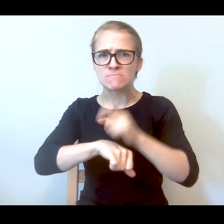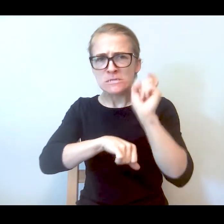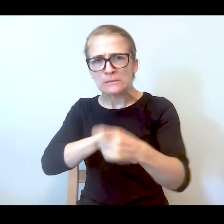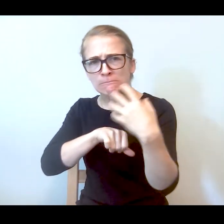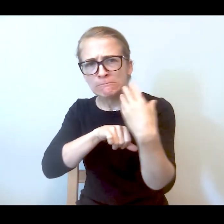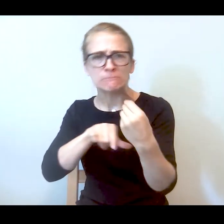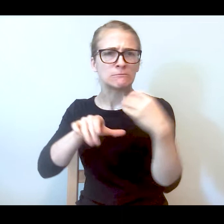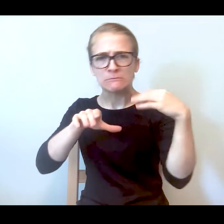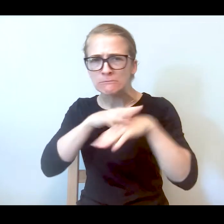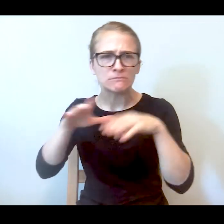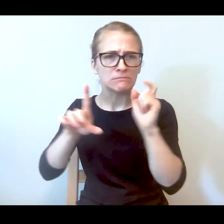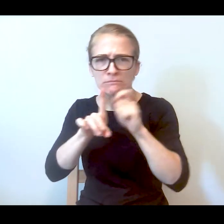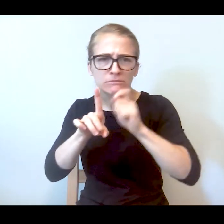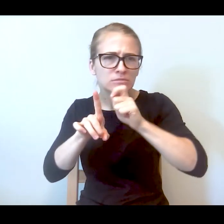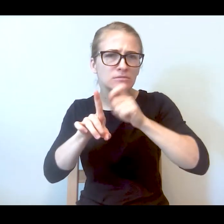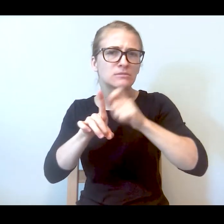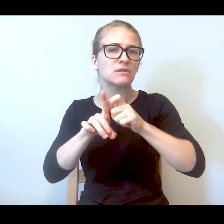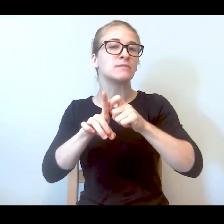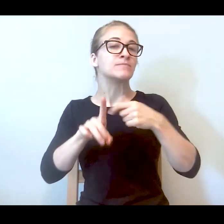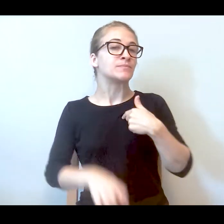door. They kept on and kept on asking and I said to